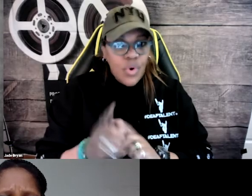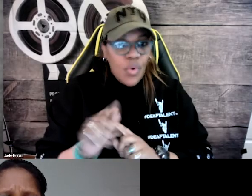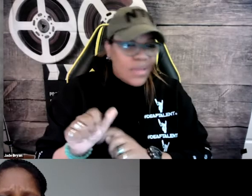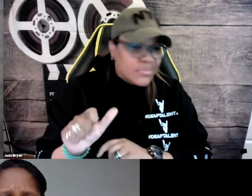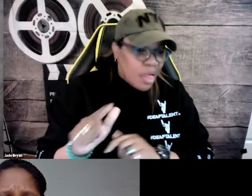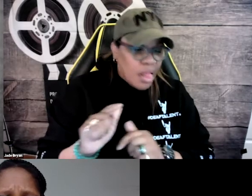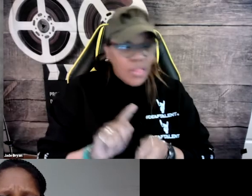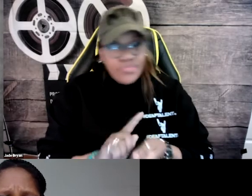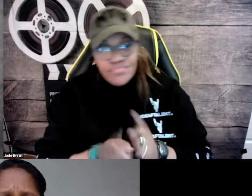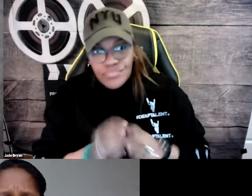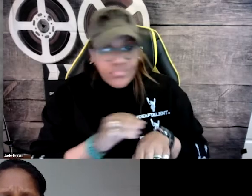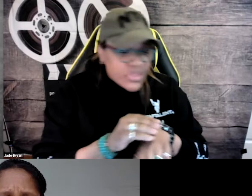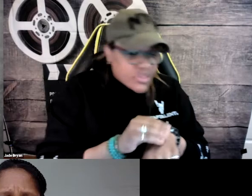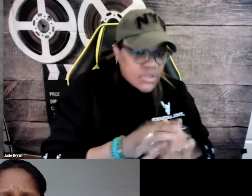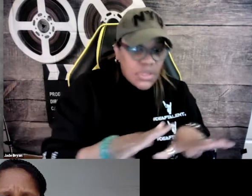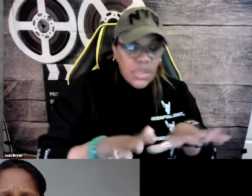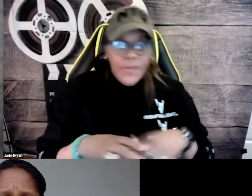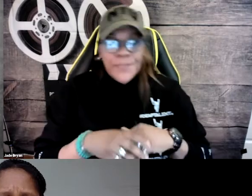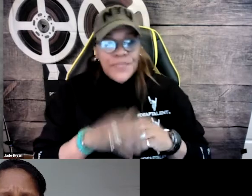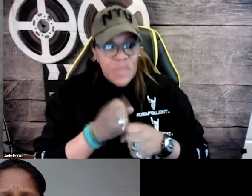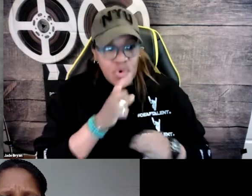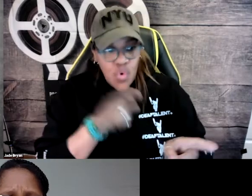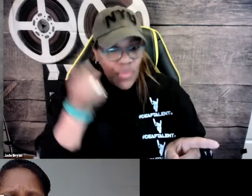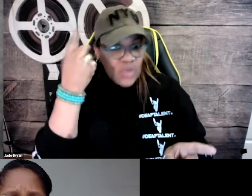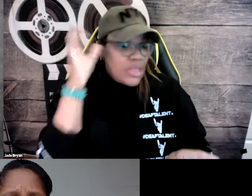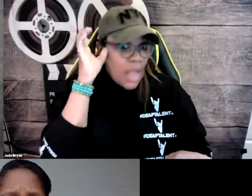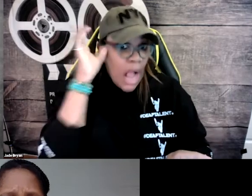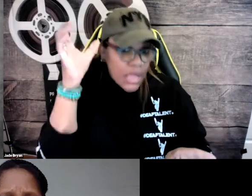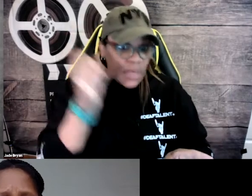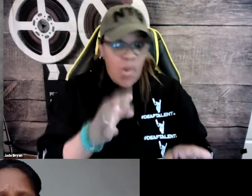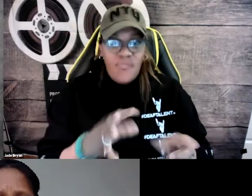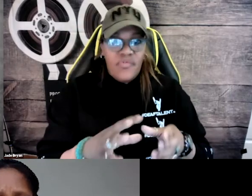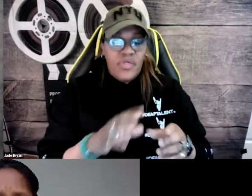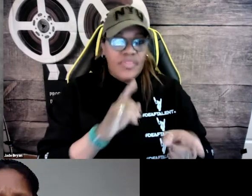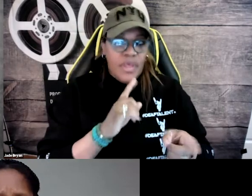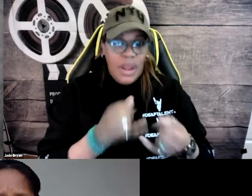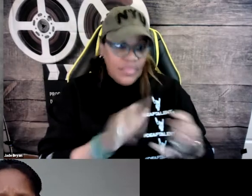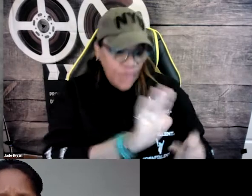And then we work on doing the interpretation from written English to signed ASL.